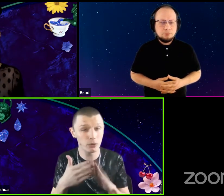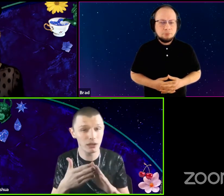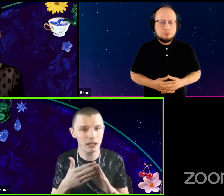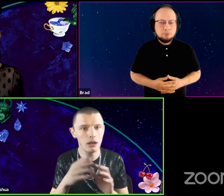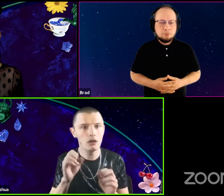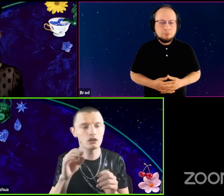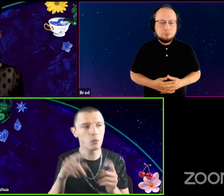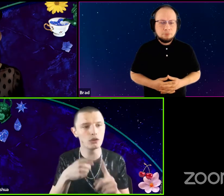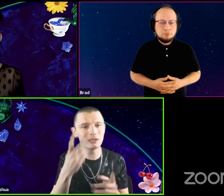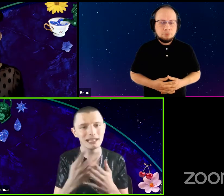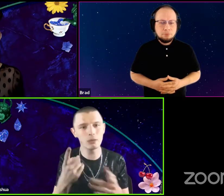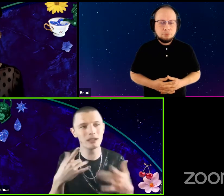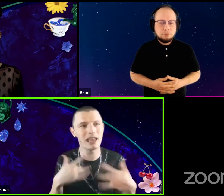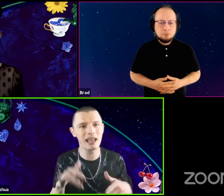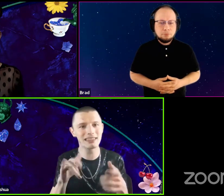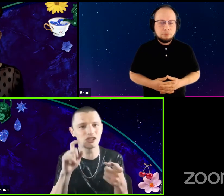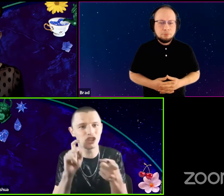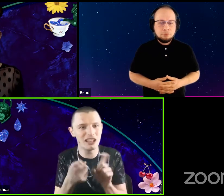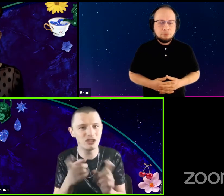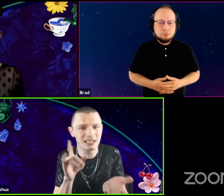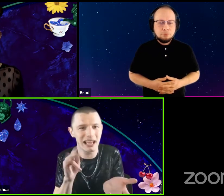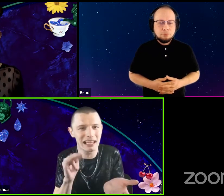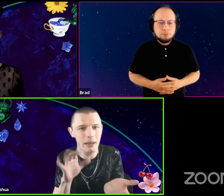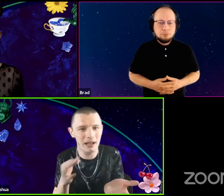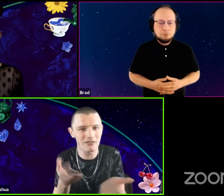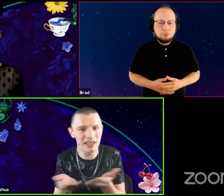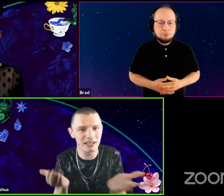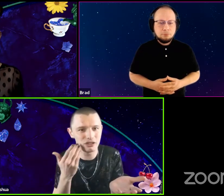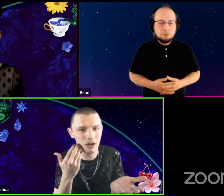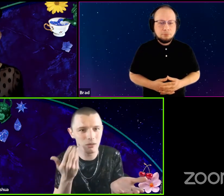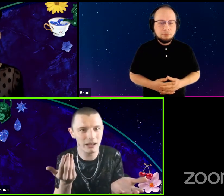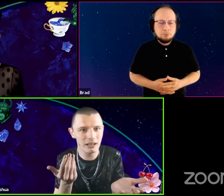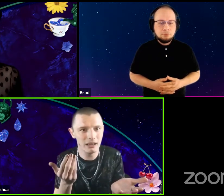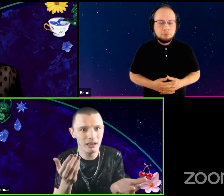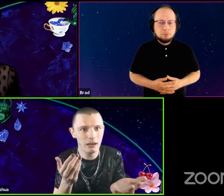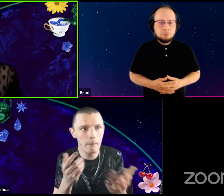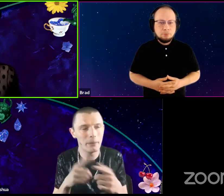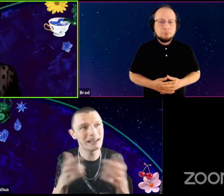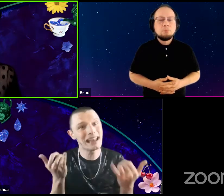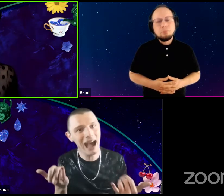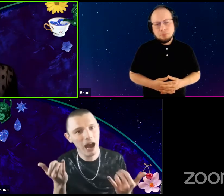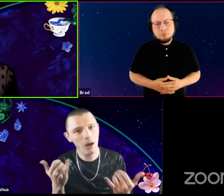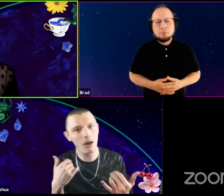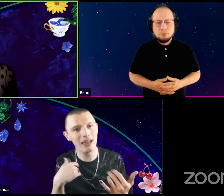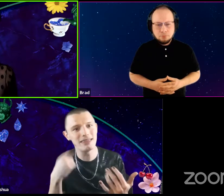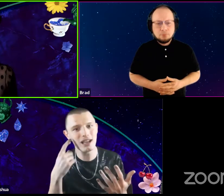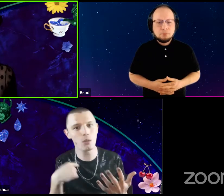So when you see someone naked that changes the dynamic of things, you know, like. But now I think we're talking